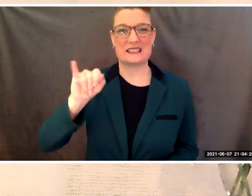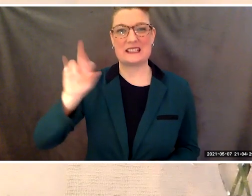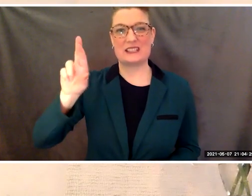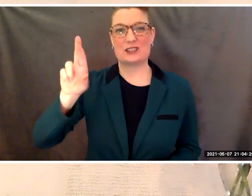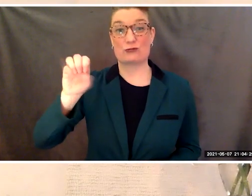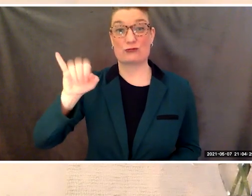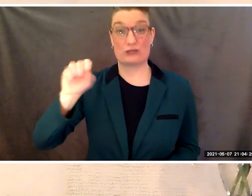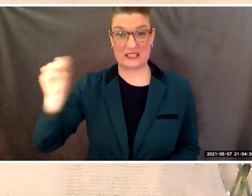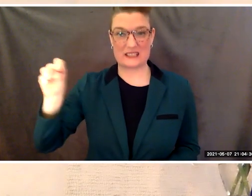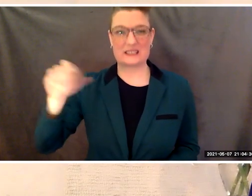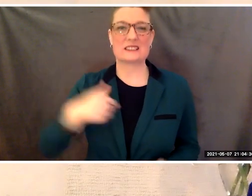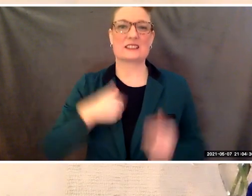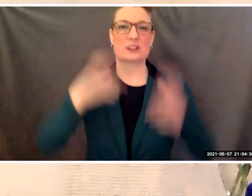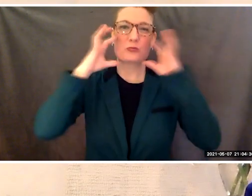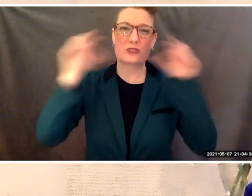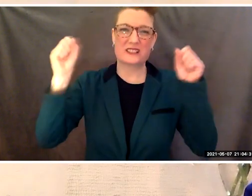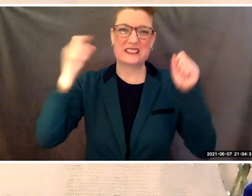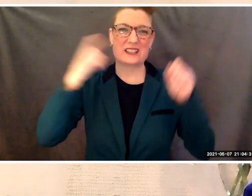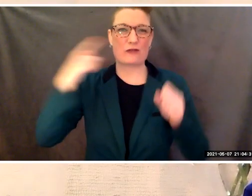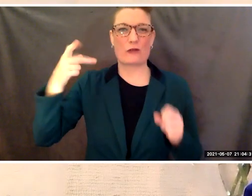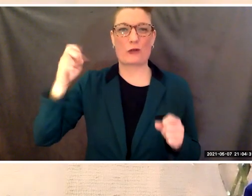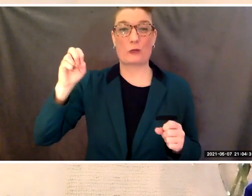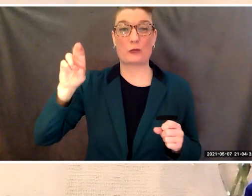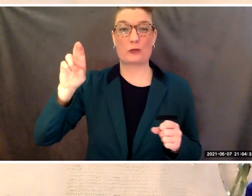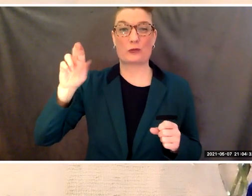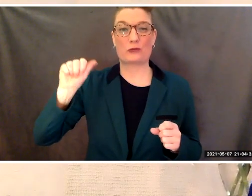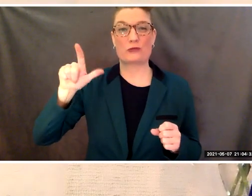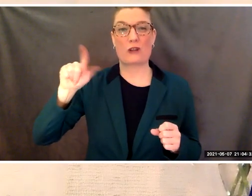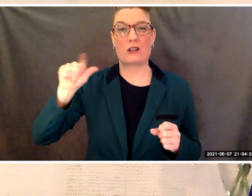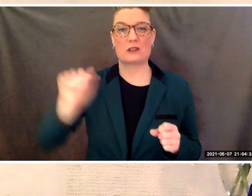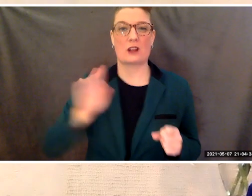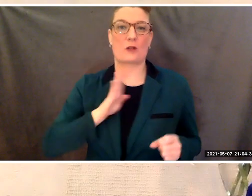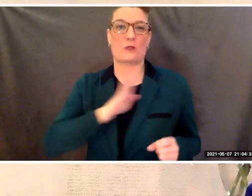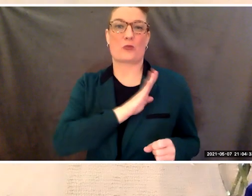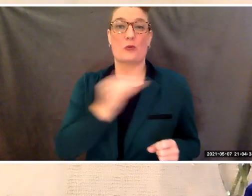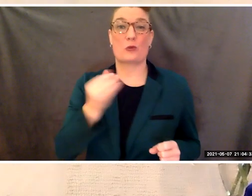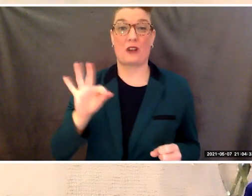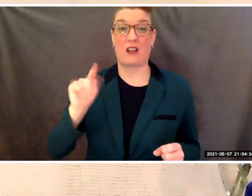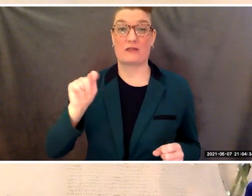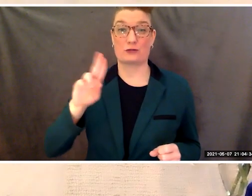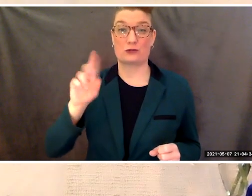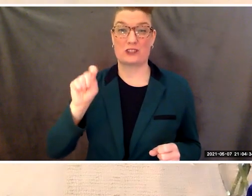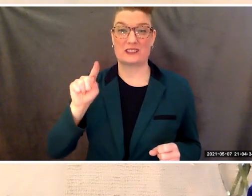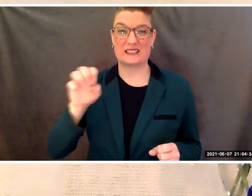of the Peralta Board of Trustees. On behalf of the board, I am so honored,